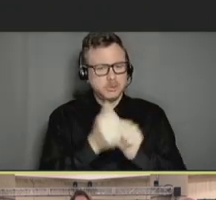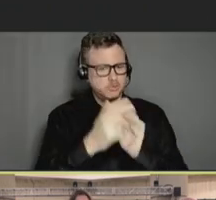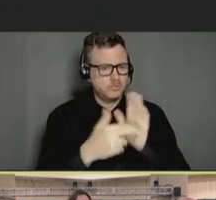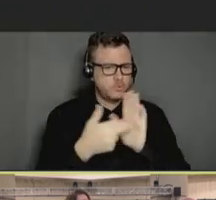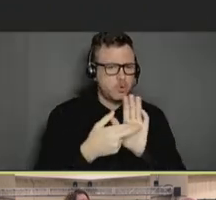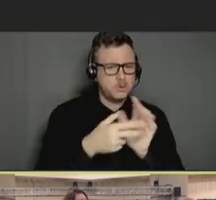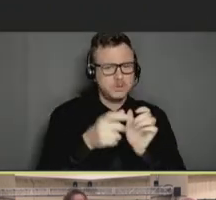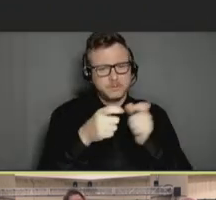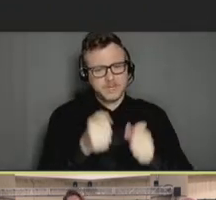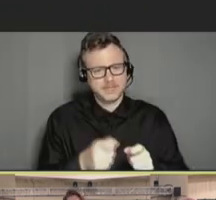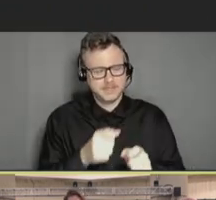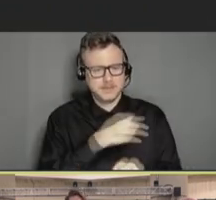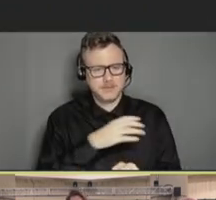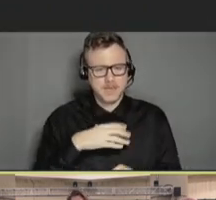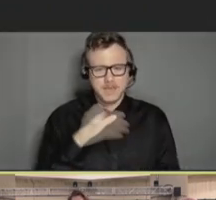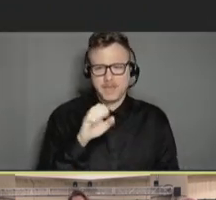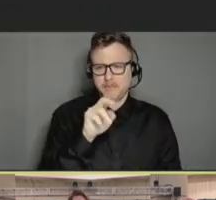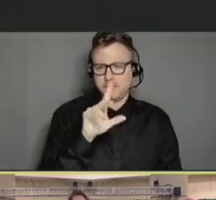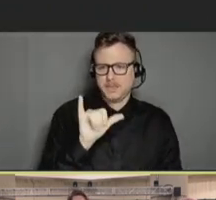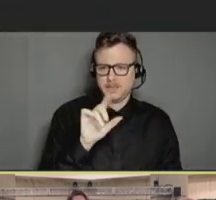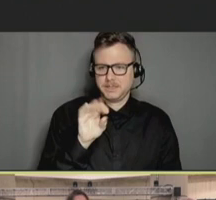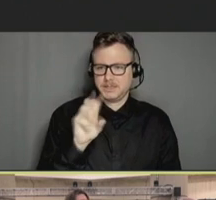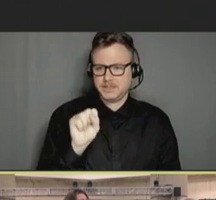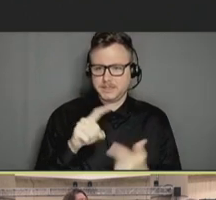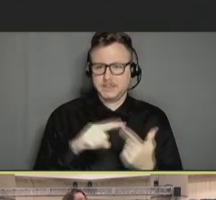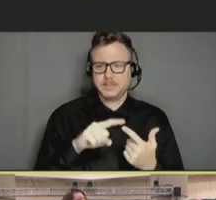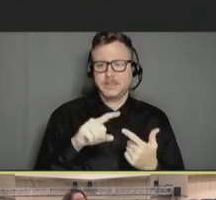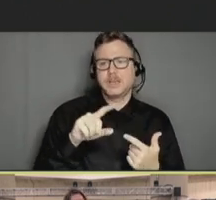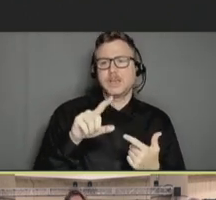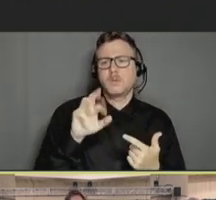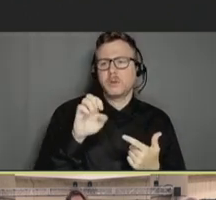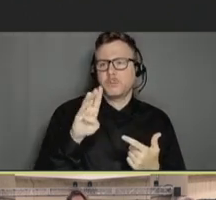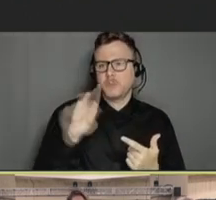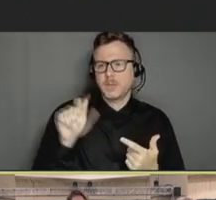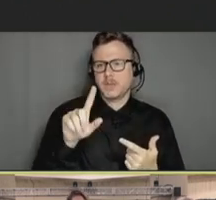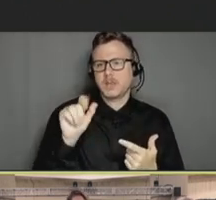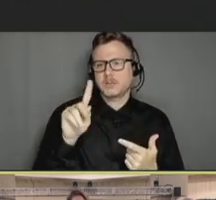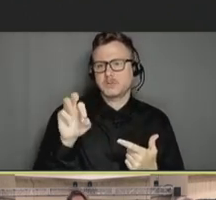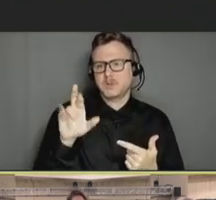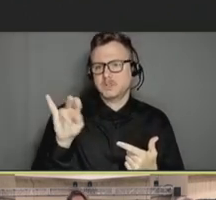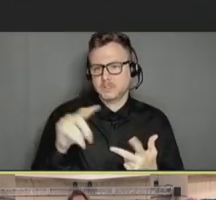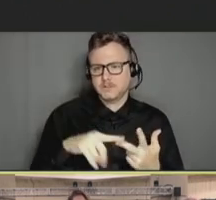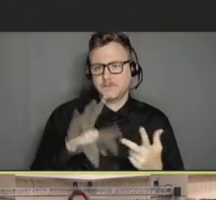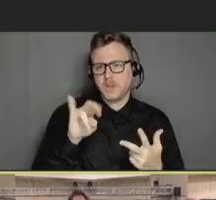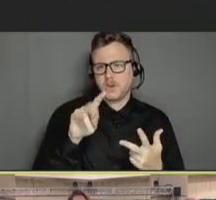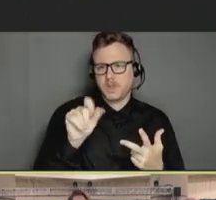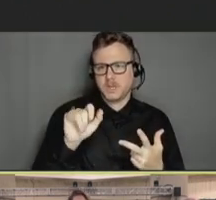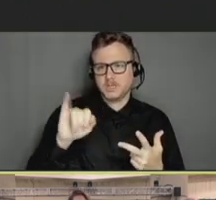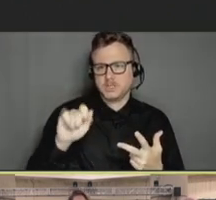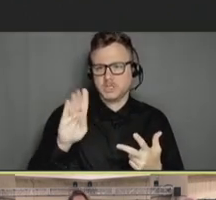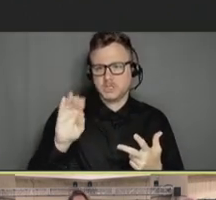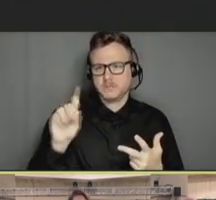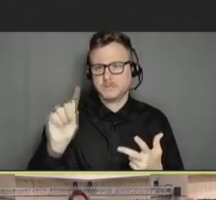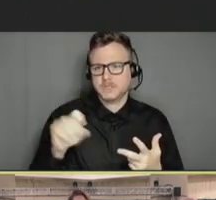including Emily Downes, Rebecca Lazeration, Viola Jacobs. And we also have a team full